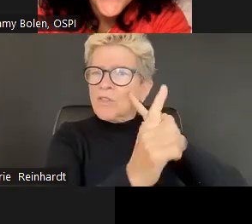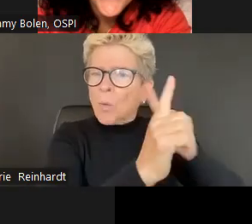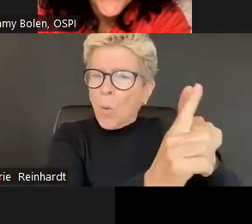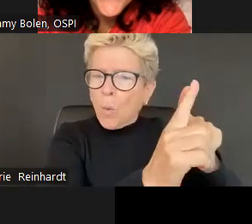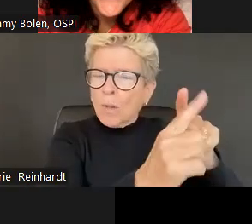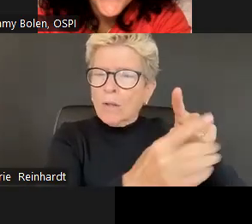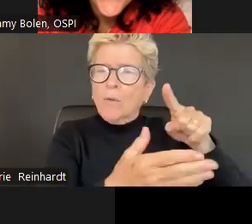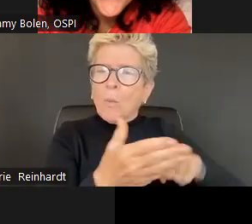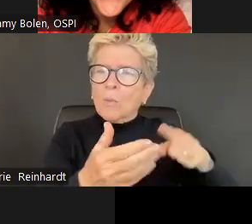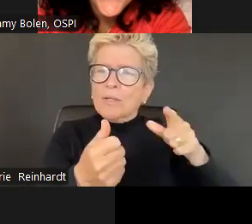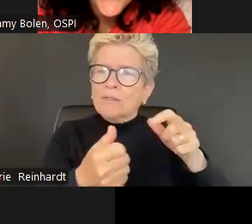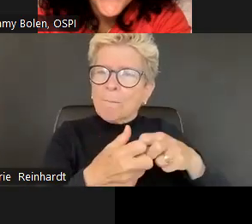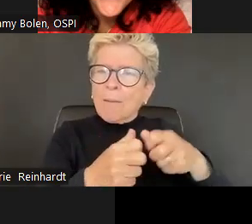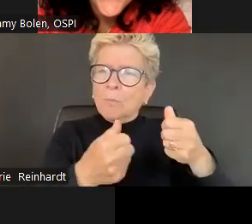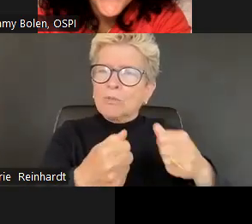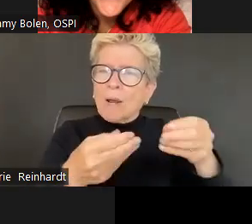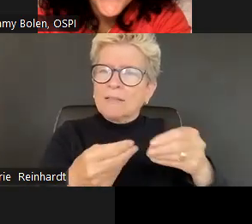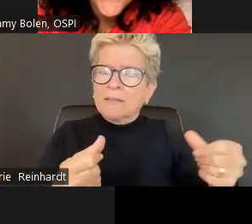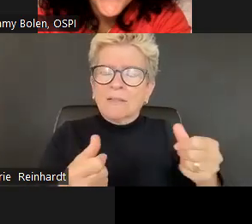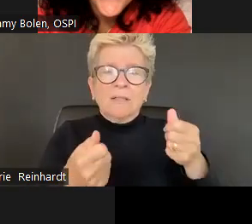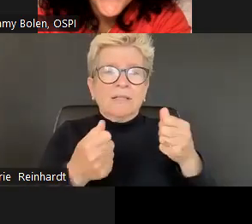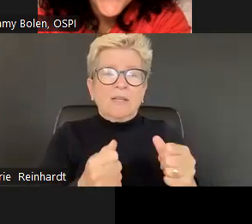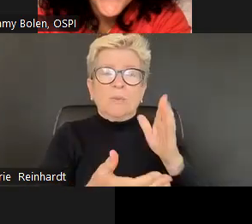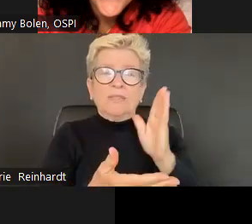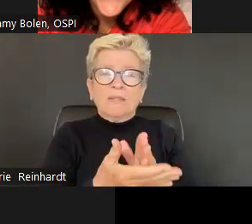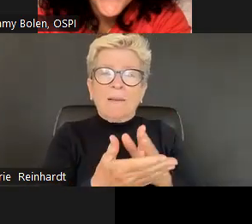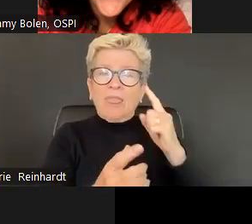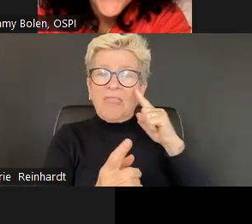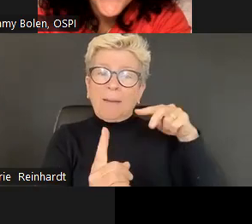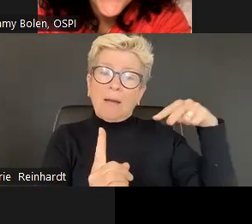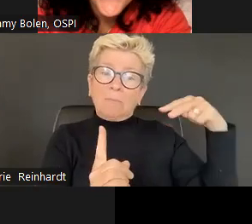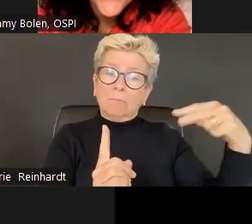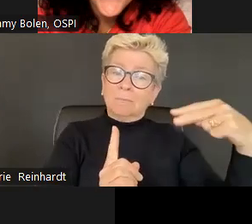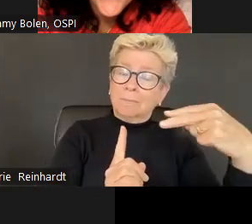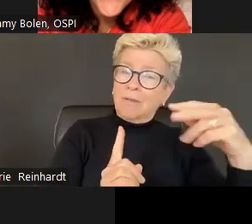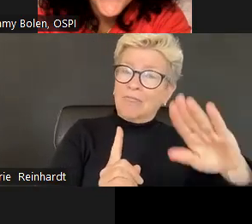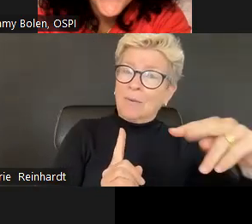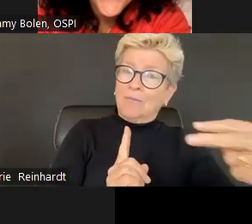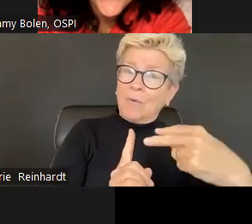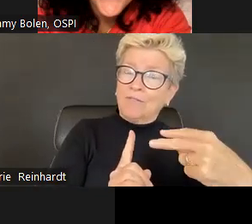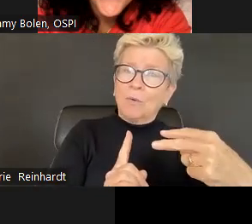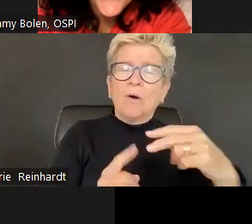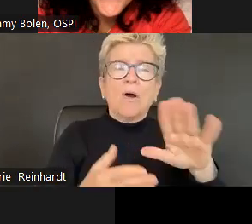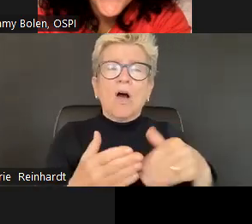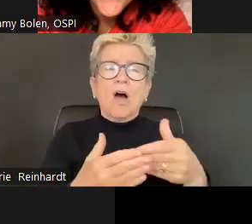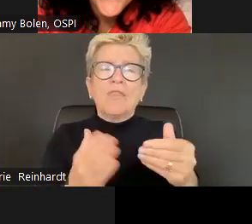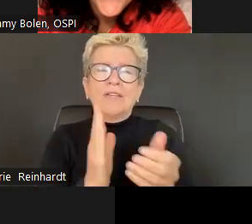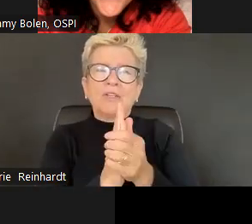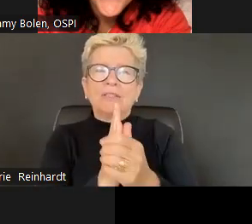But we aren't necessarily always using the intentional language up. Hey, what is the problem or goal of this problem that we're trying to solve?